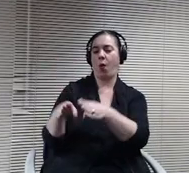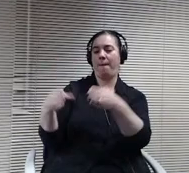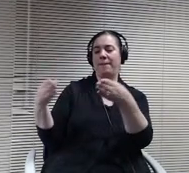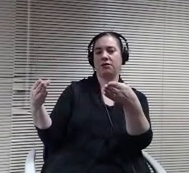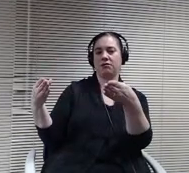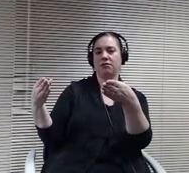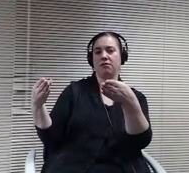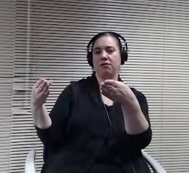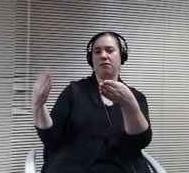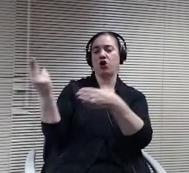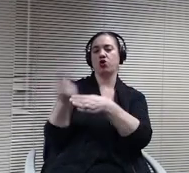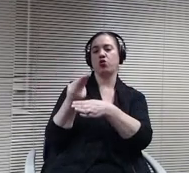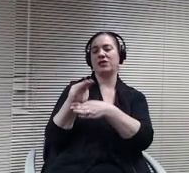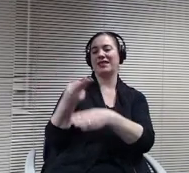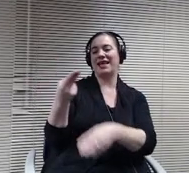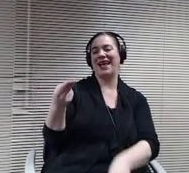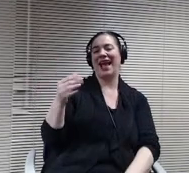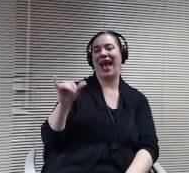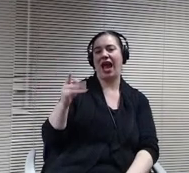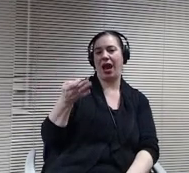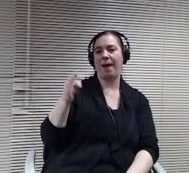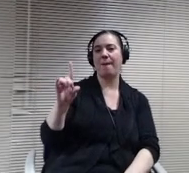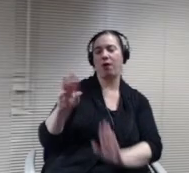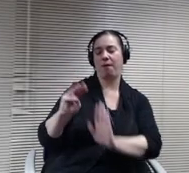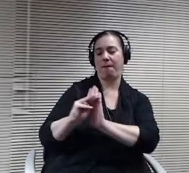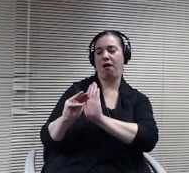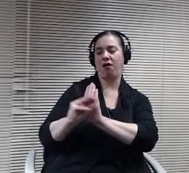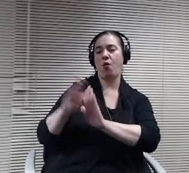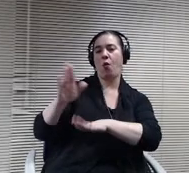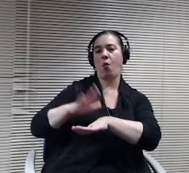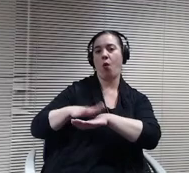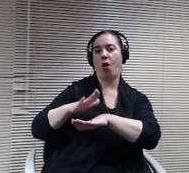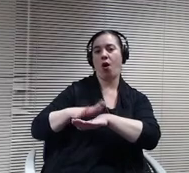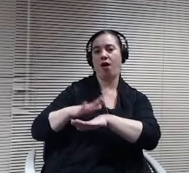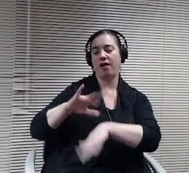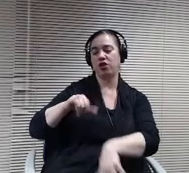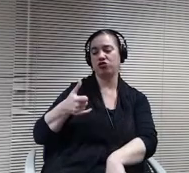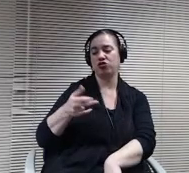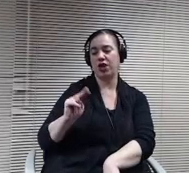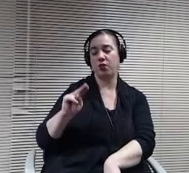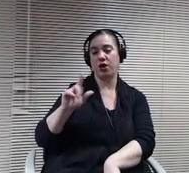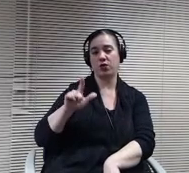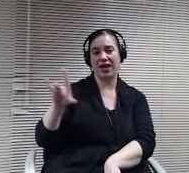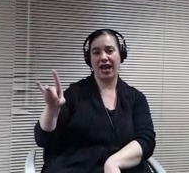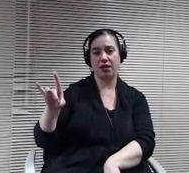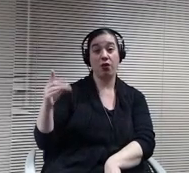of which is a Thursday the 28th of January, so they'll have that